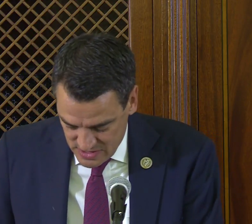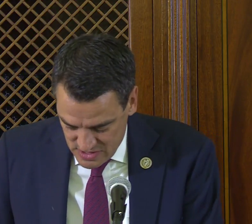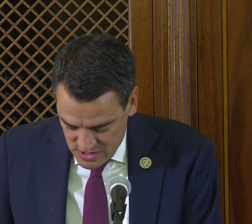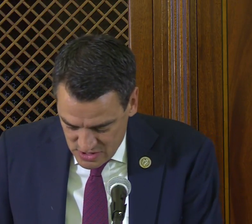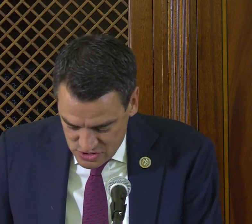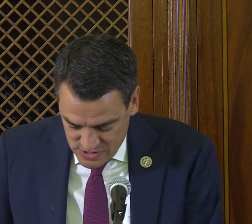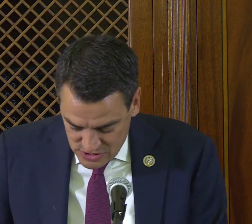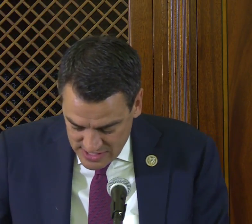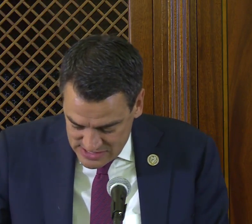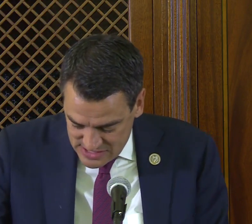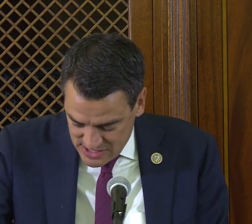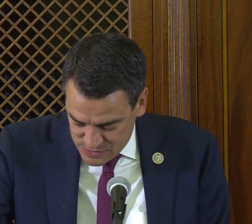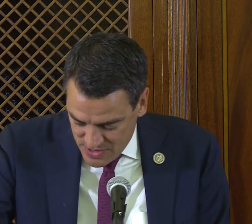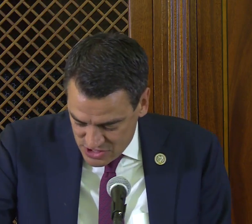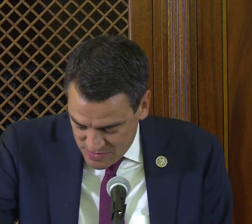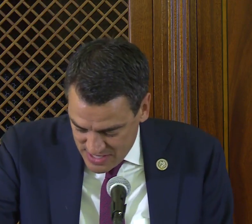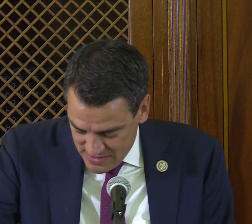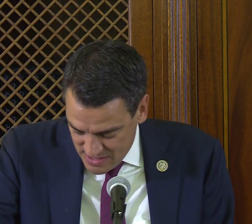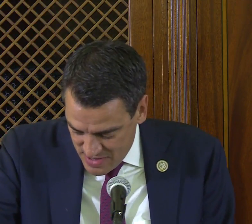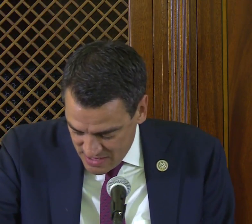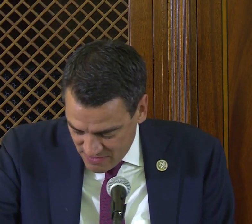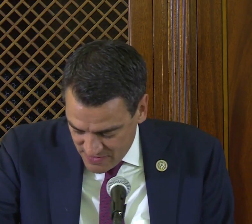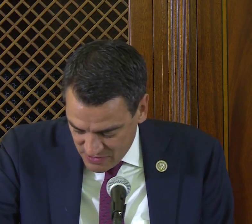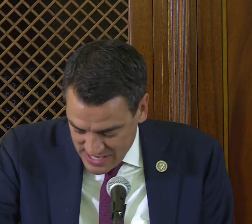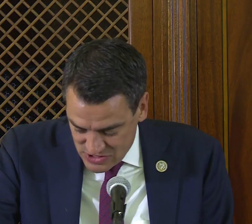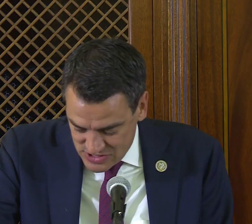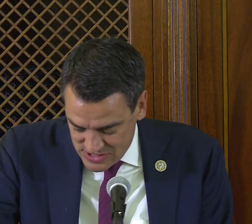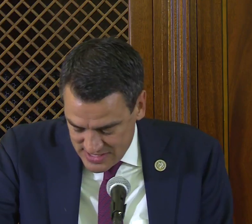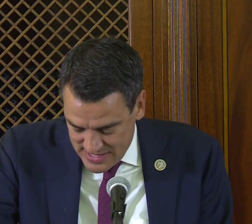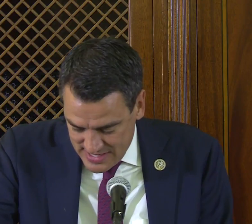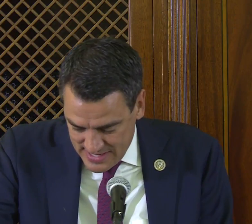So his legacy is an inspiration to me and many of our fellow Kansans.